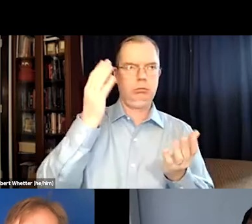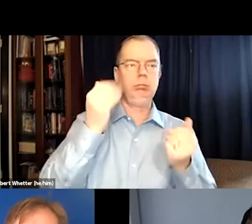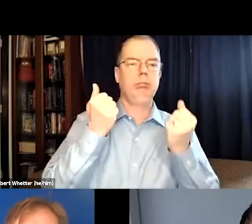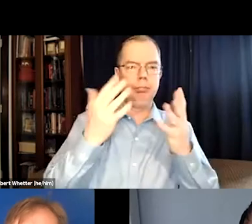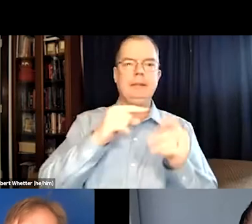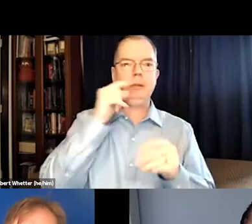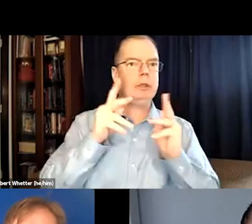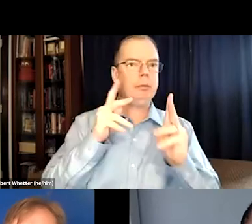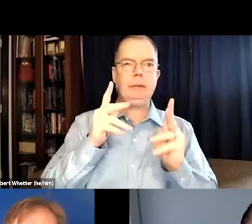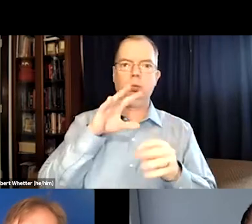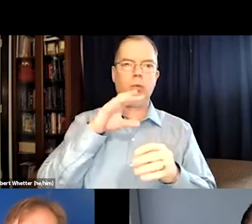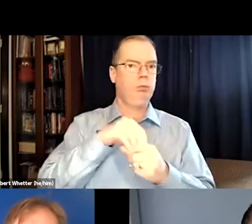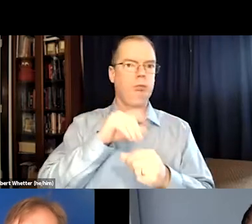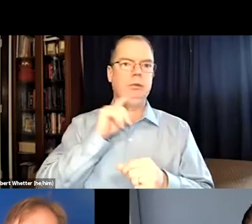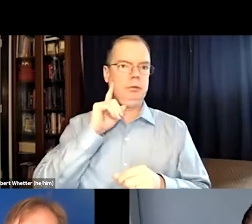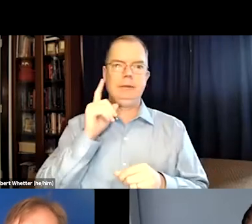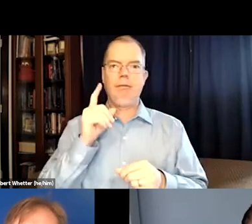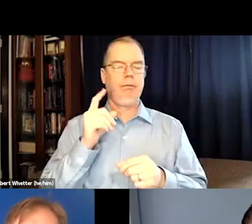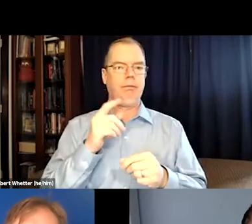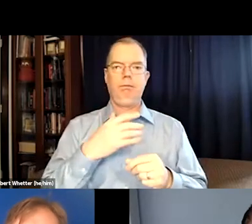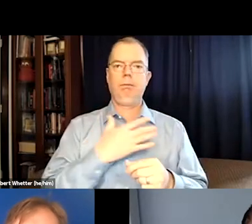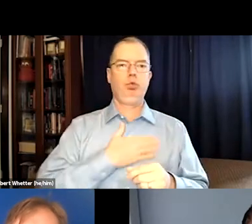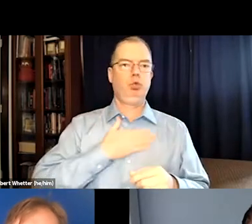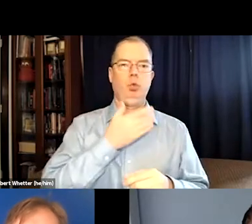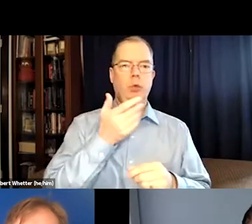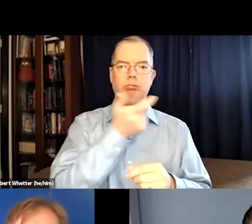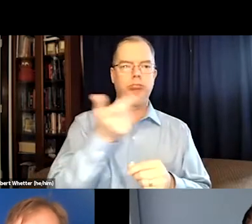And there's many people that don't realize that so many hearing people out there